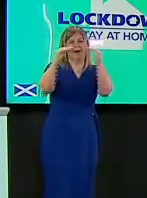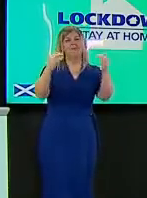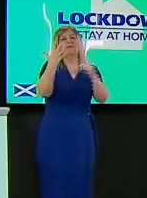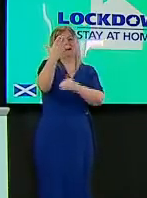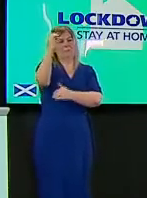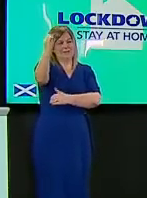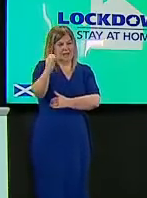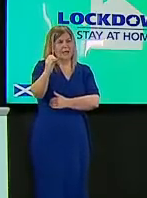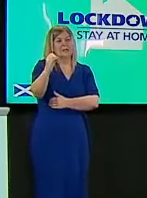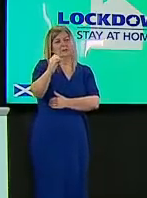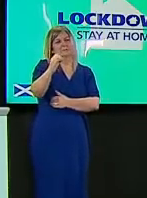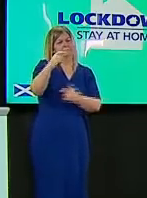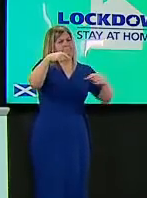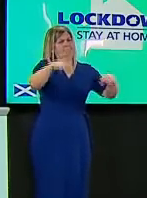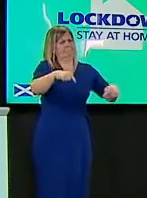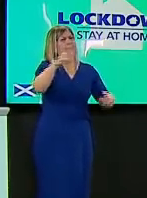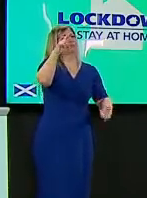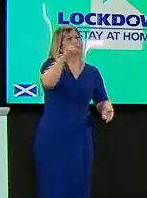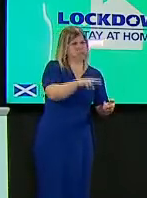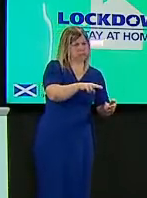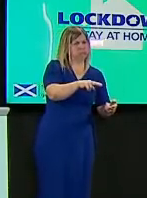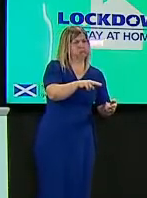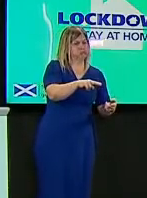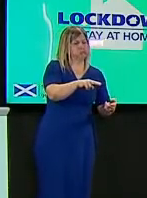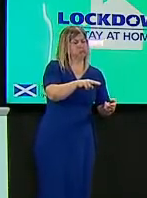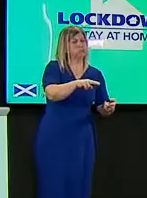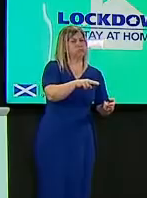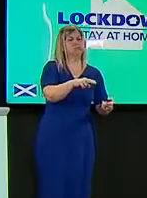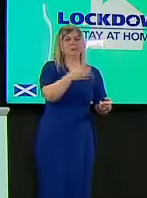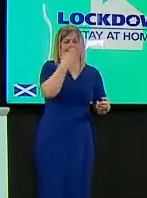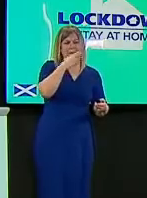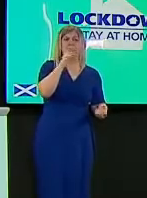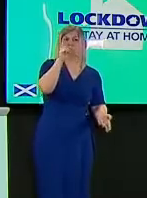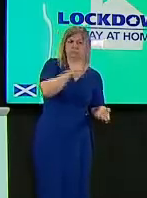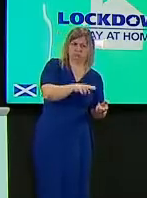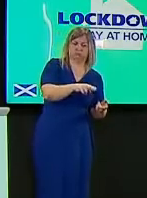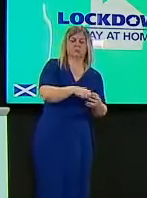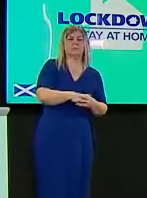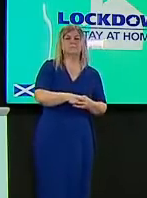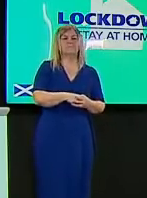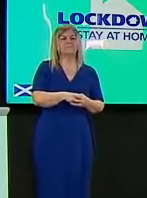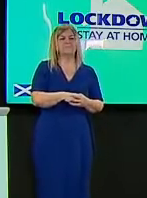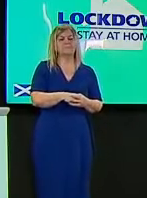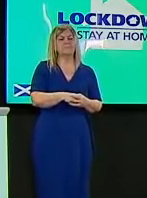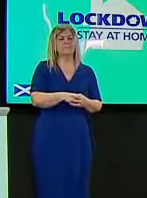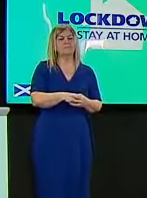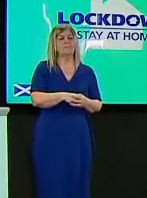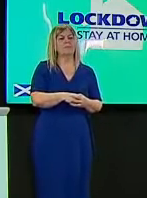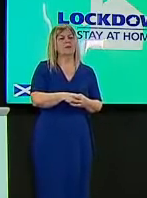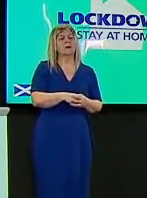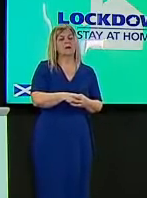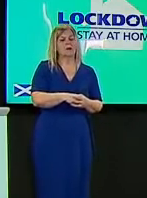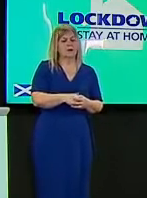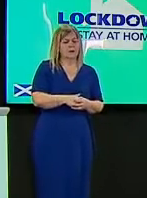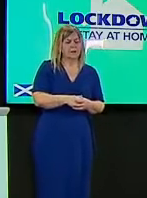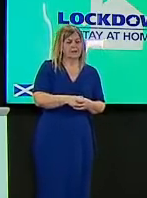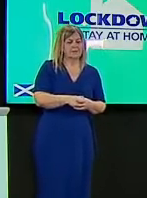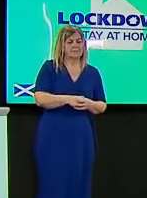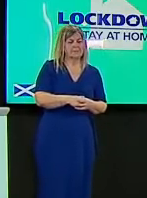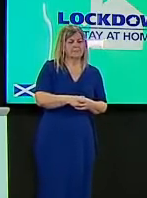and hospital cases are also falling at twice the rate as forecasters predicted um we're expecting